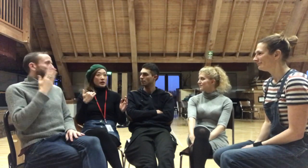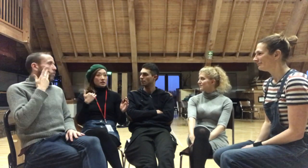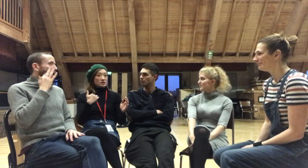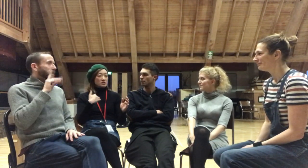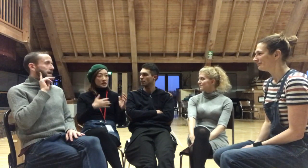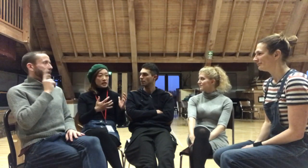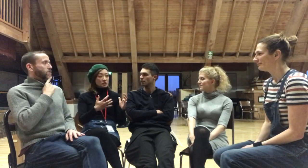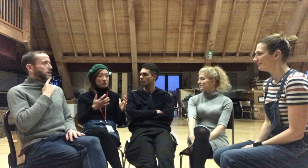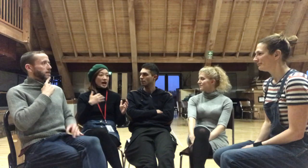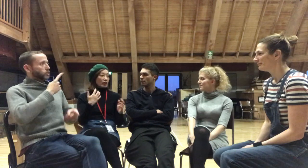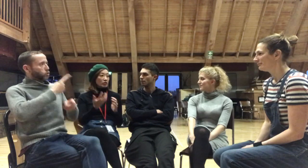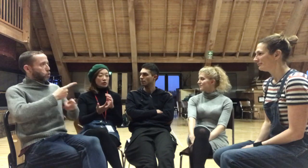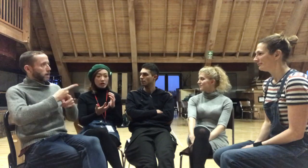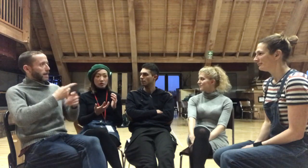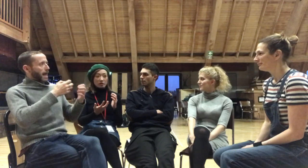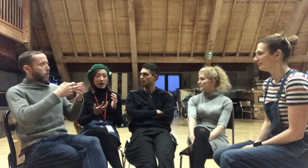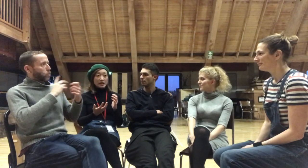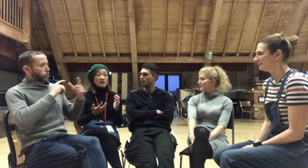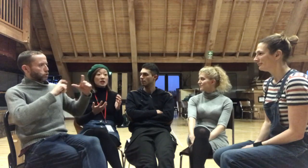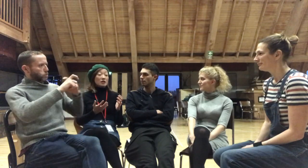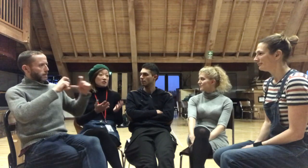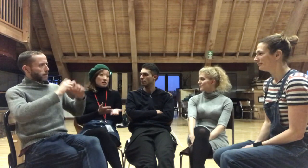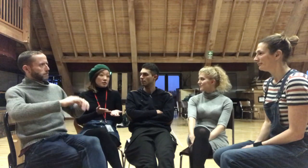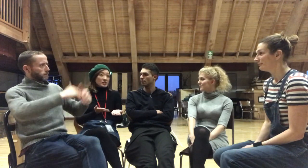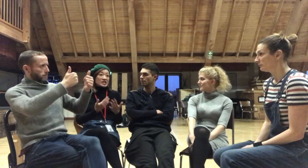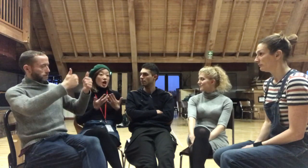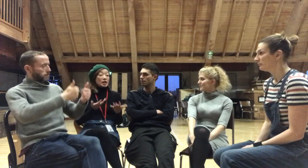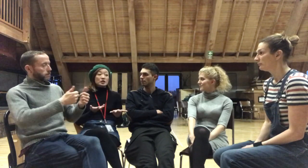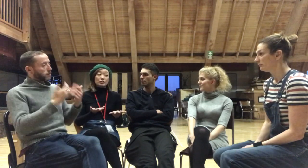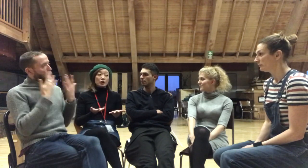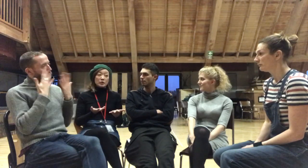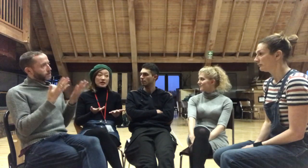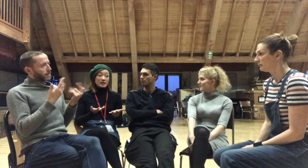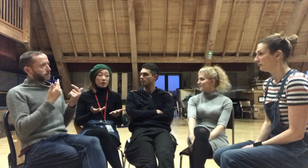person is speaking to you, how you would communicate as obviously I don't know BSL,